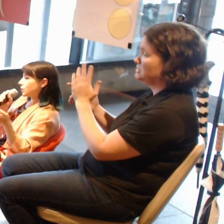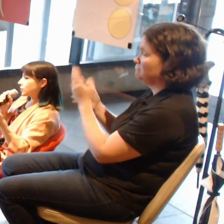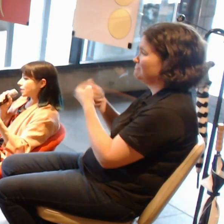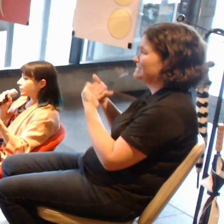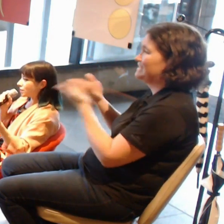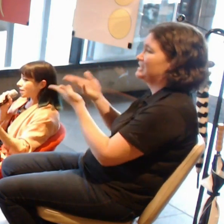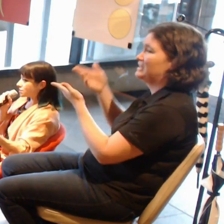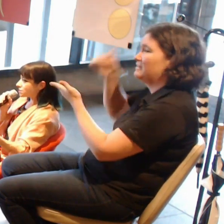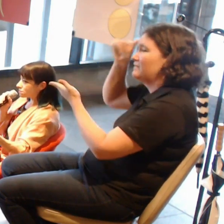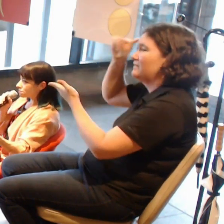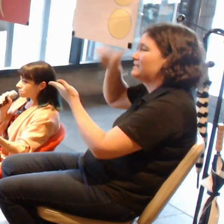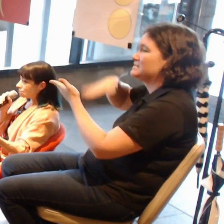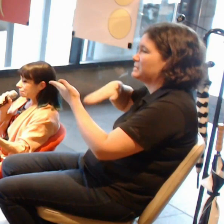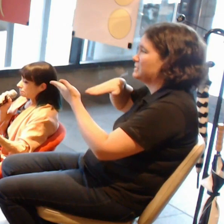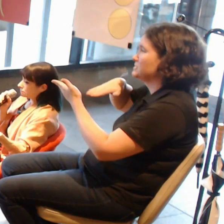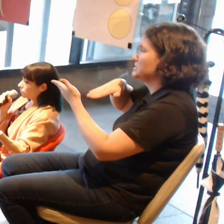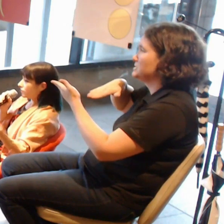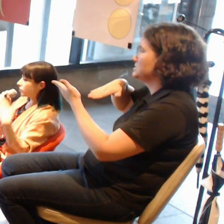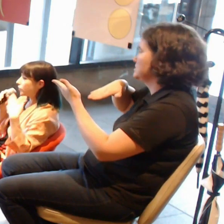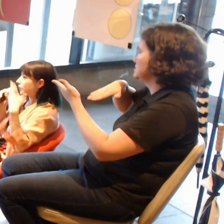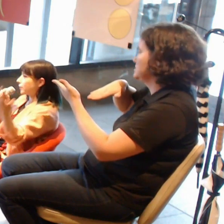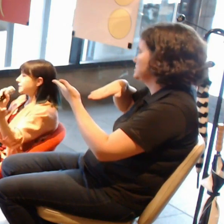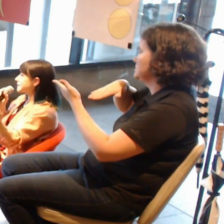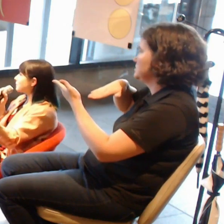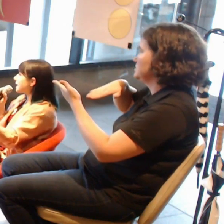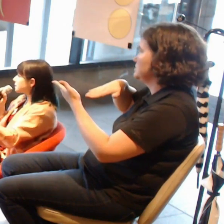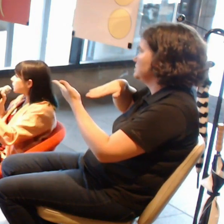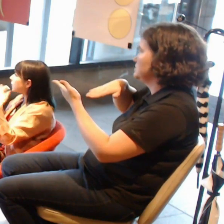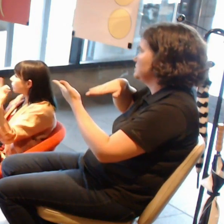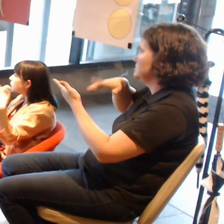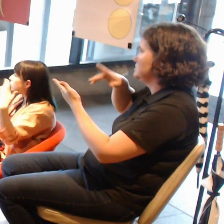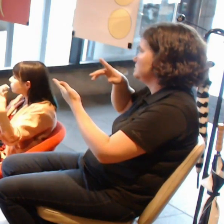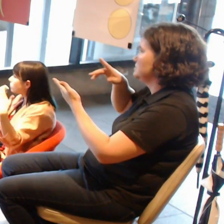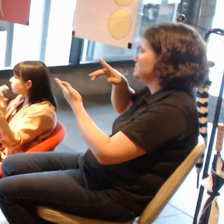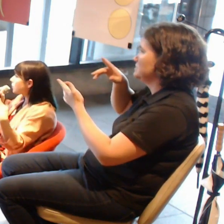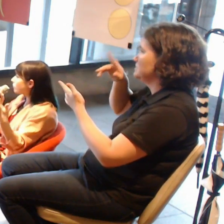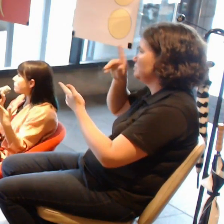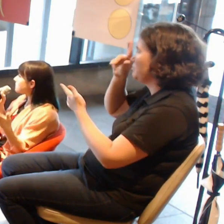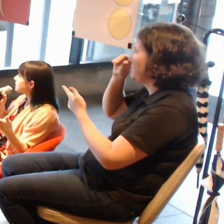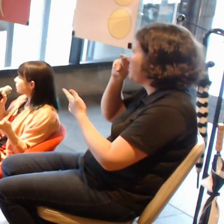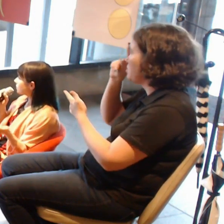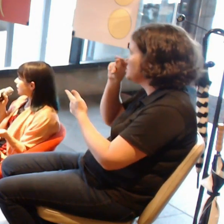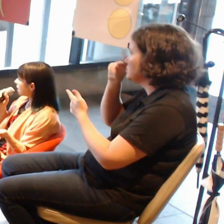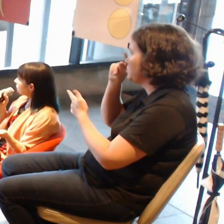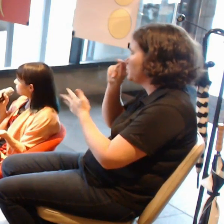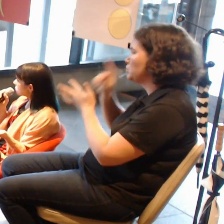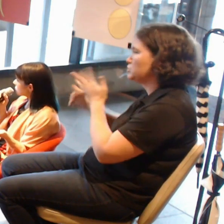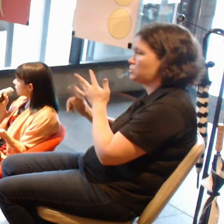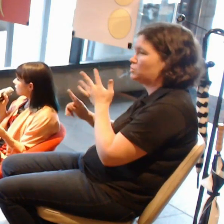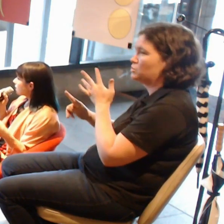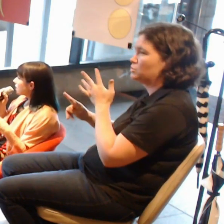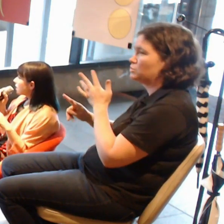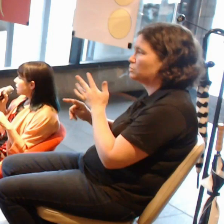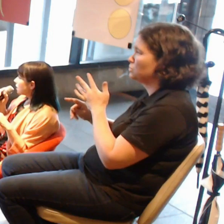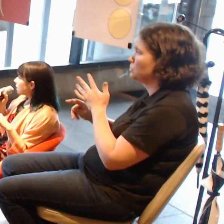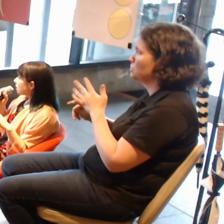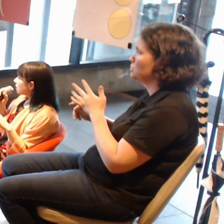not that we're going into space, but we're all familiar with that kind of imagery... You are still sat in a chair facing forwards.